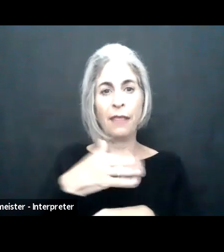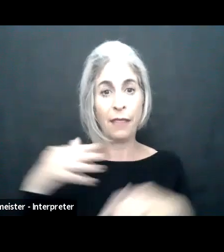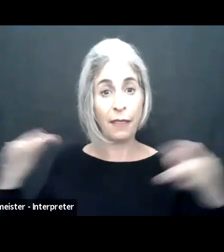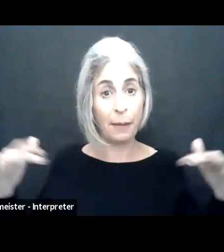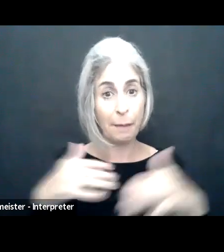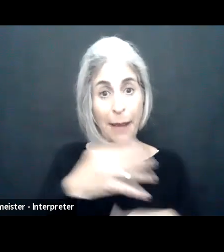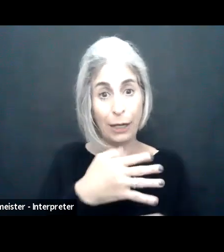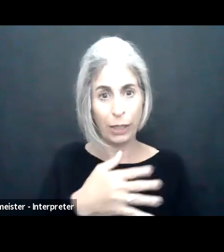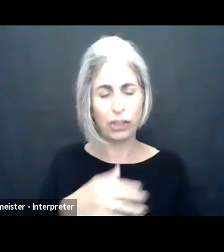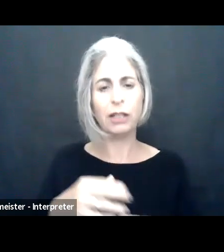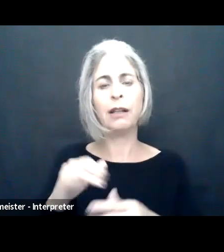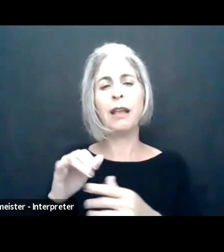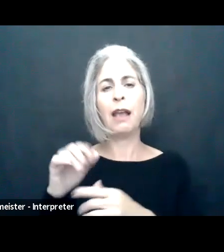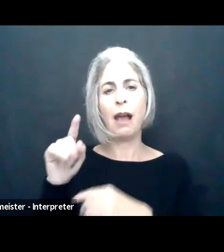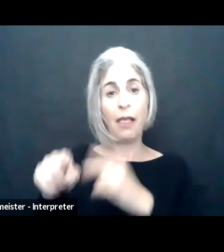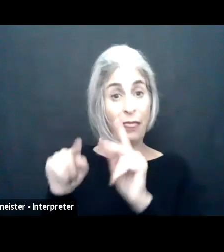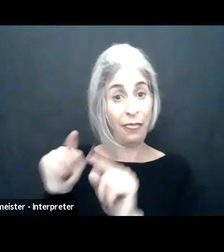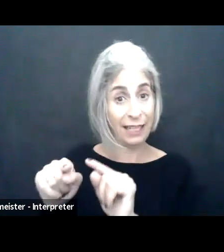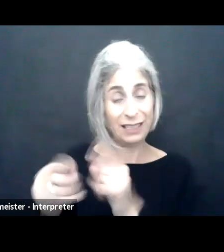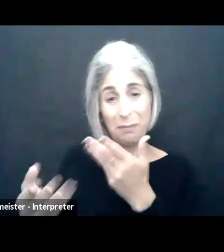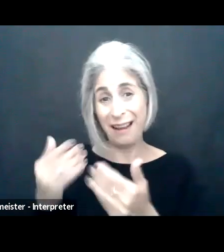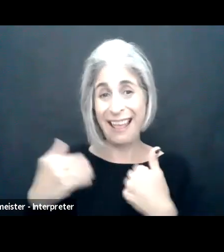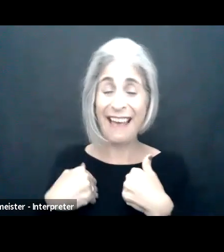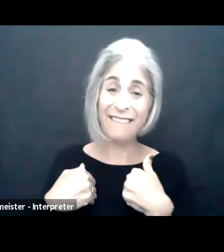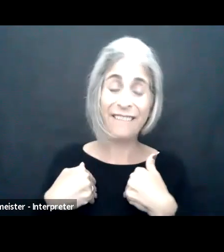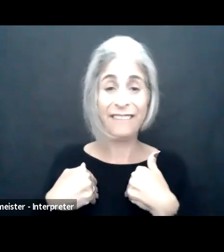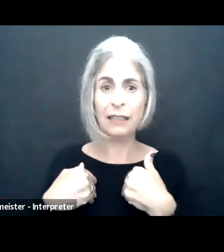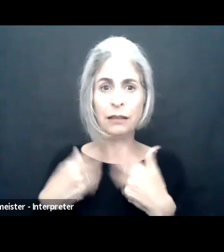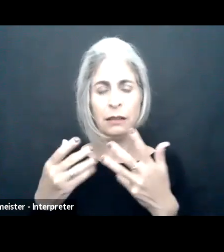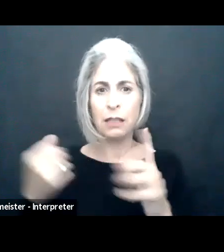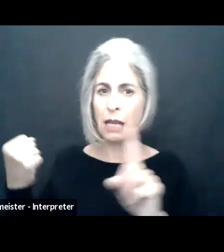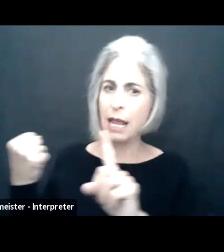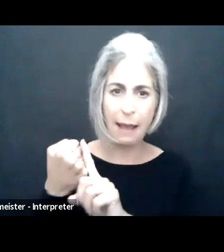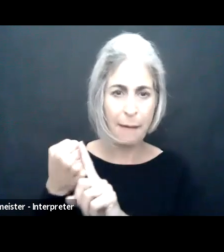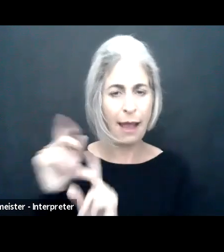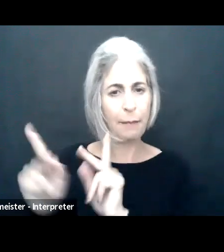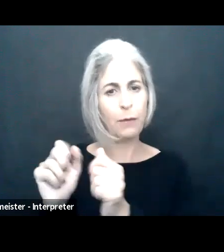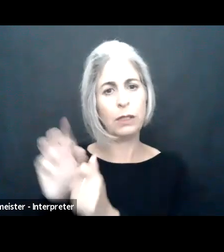accelerating the migration toward an economy grounded in technology and virtual commerce.